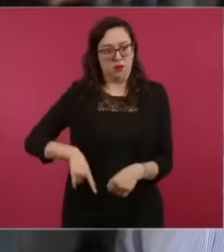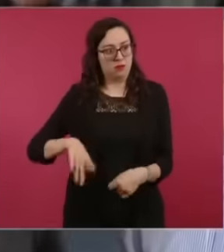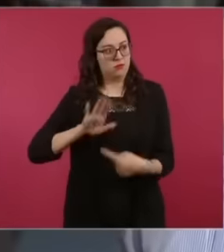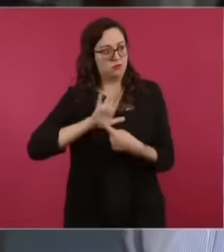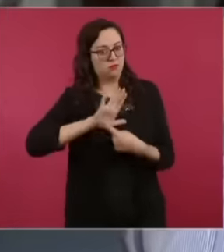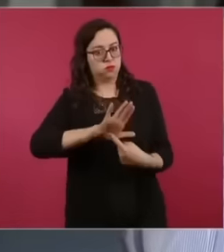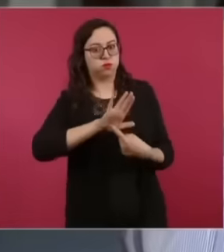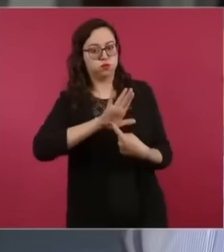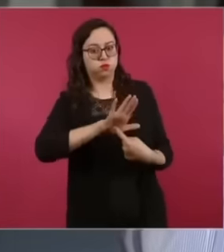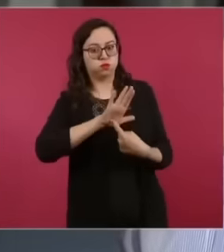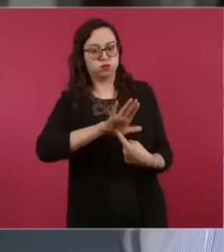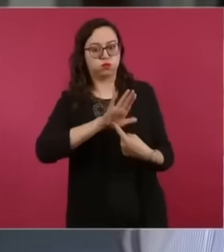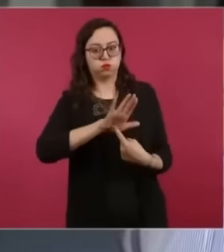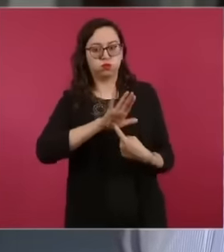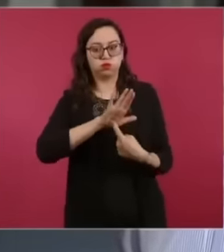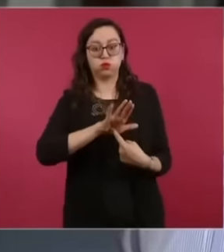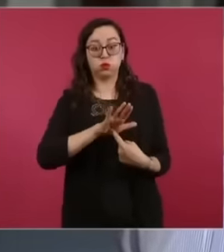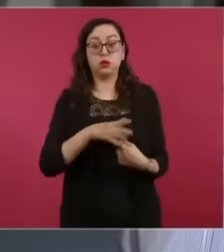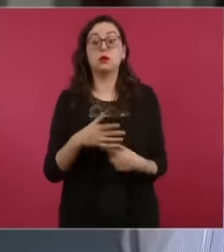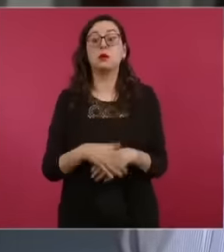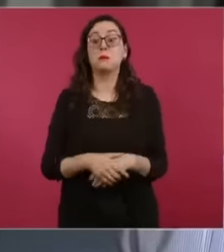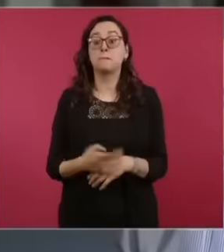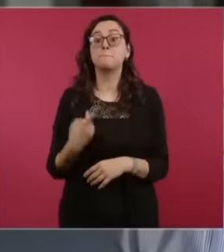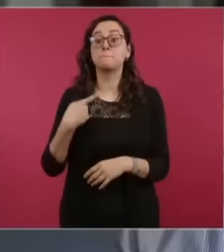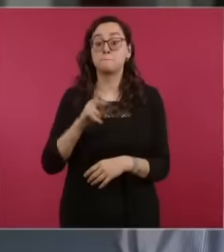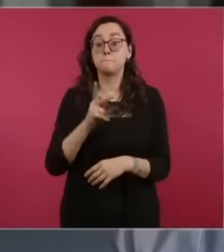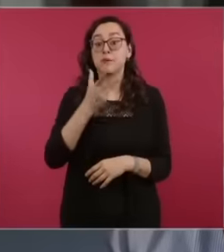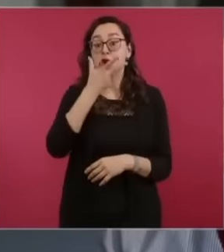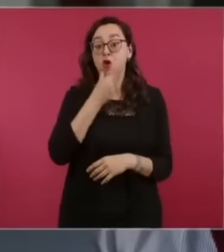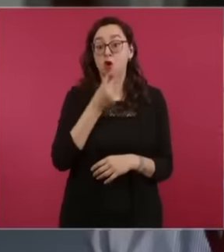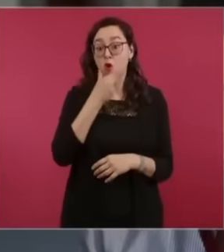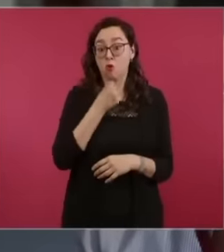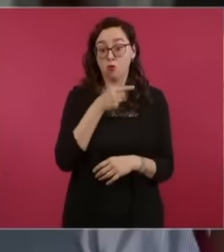says that he did not see it but he mentions several things, surely one of the officials did